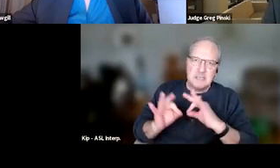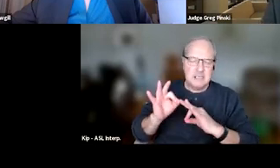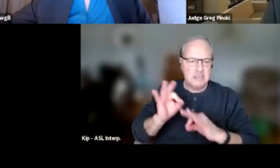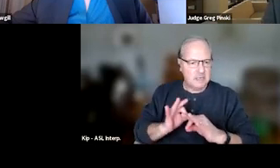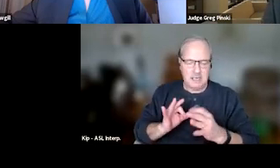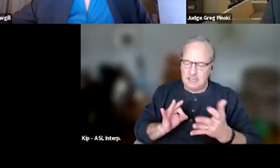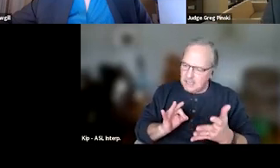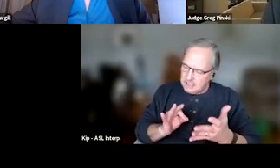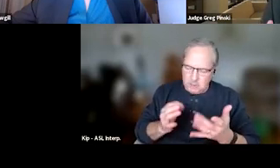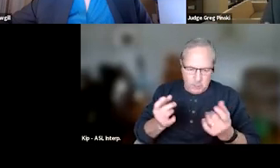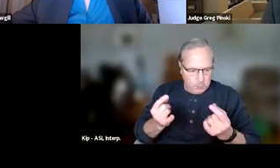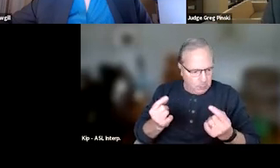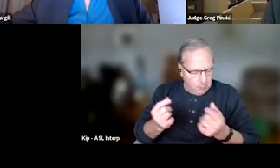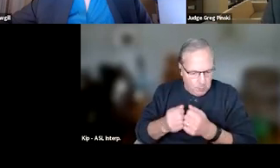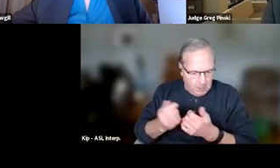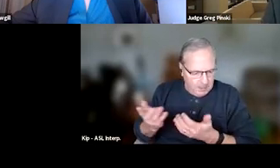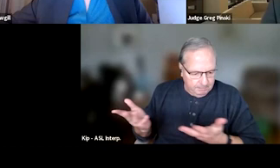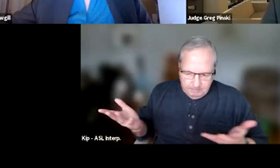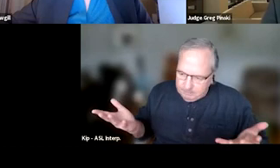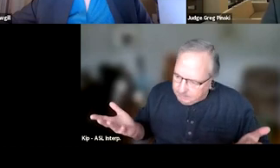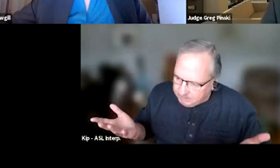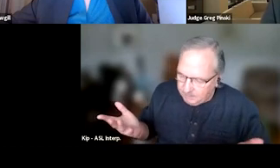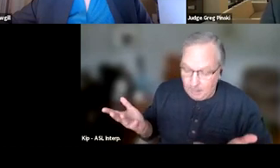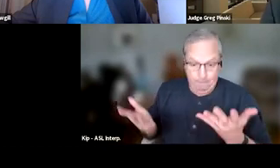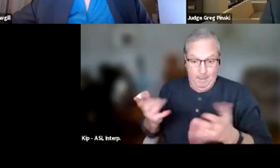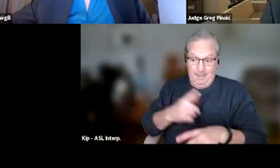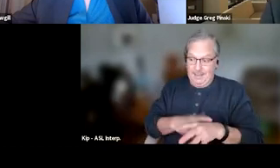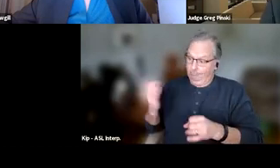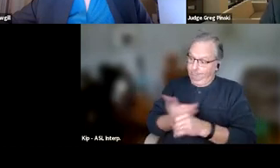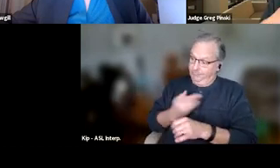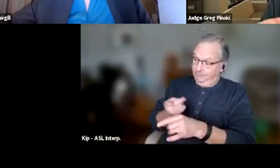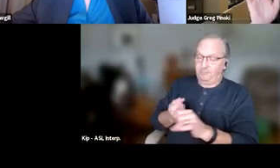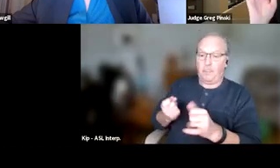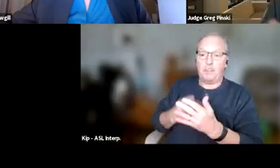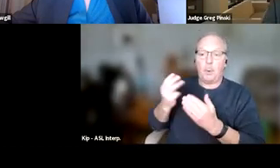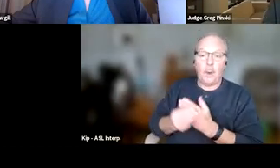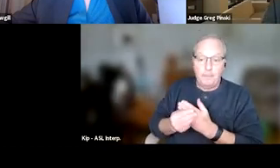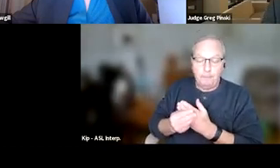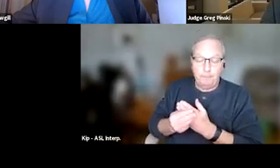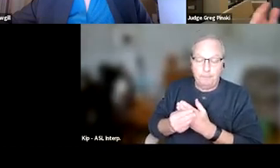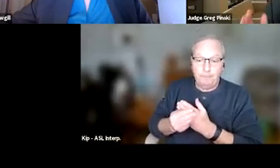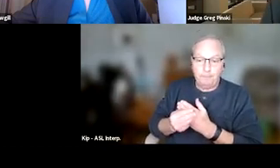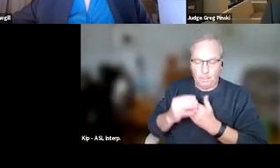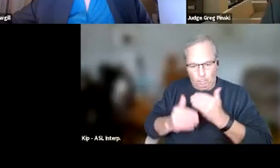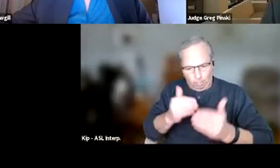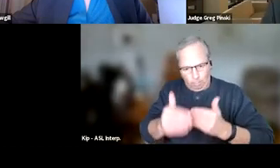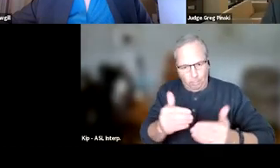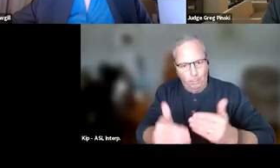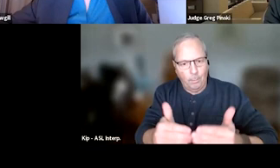in terms of whether it was time for termination from the program. We went through our entire progression of sanctions,